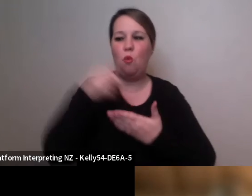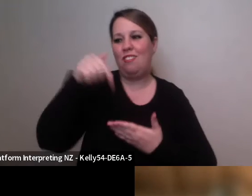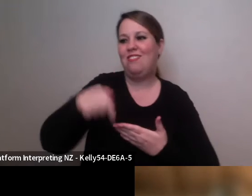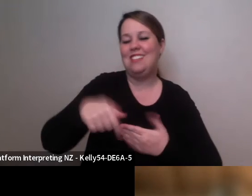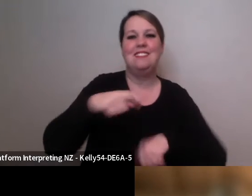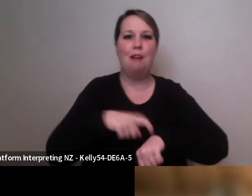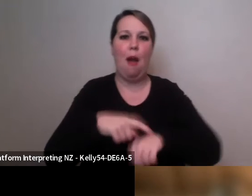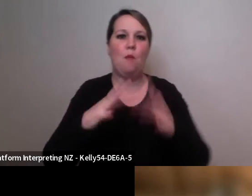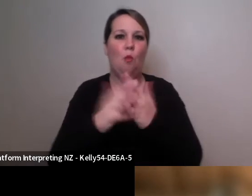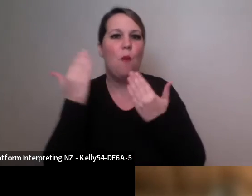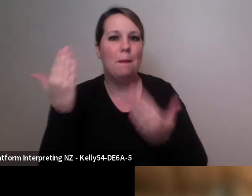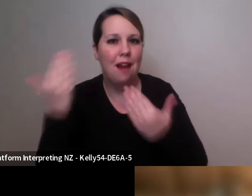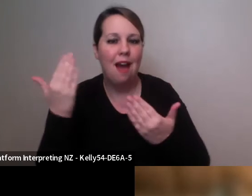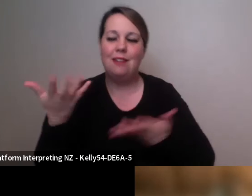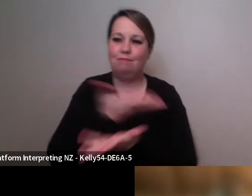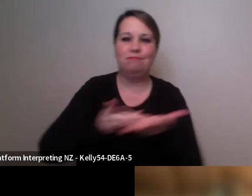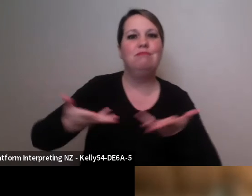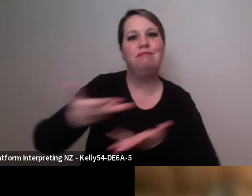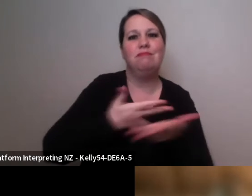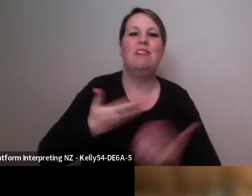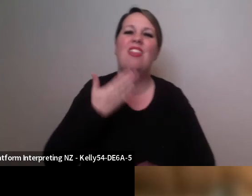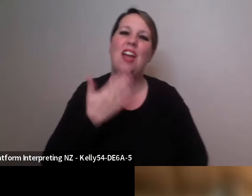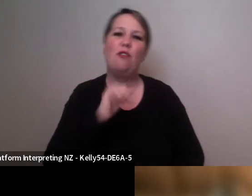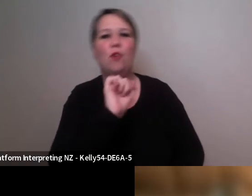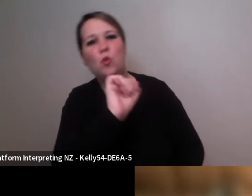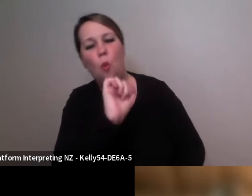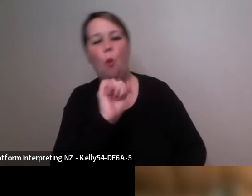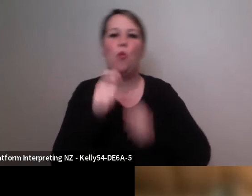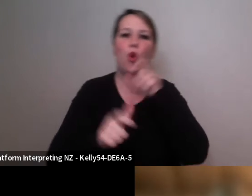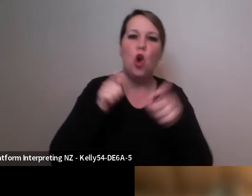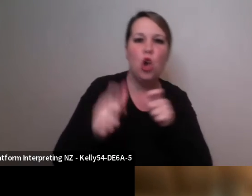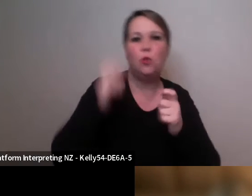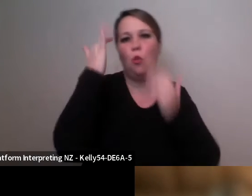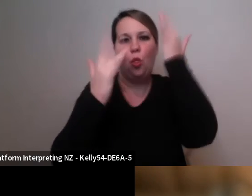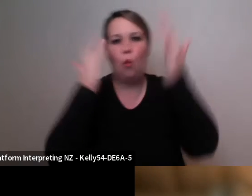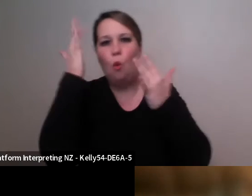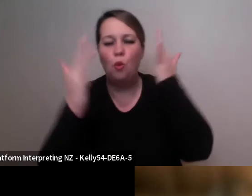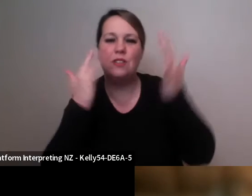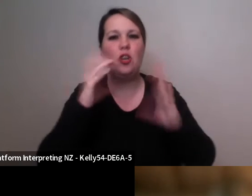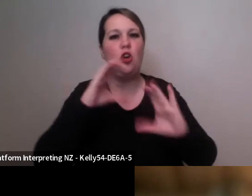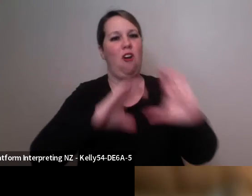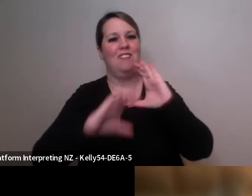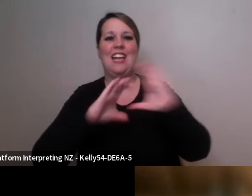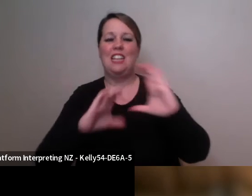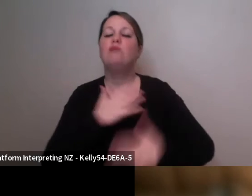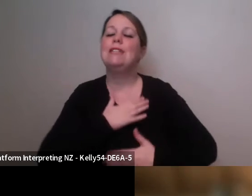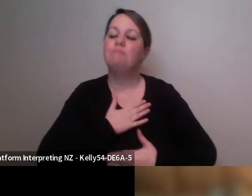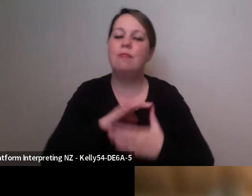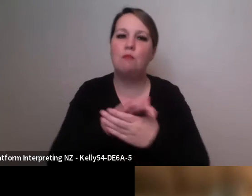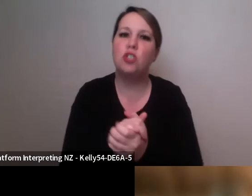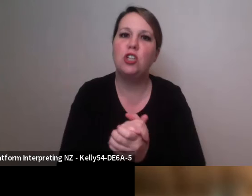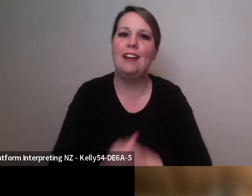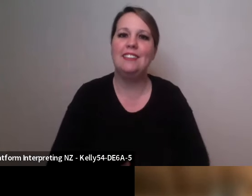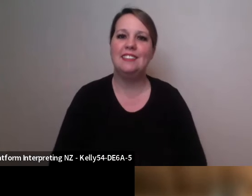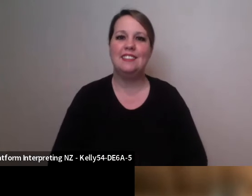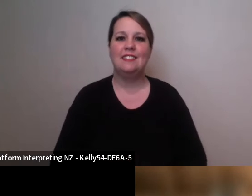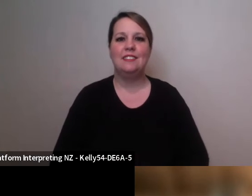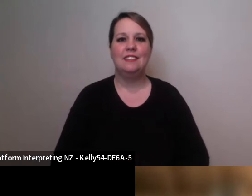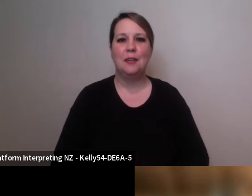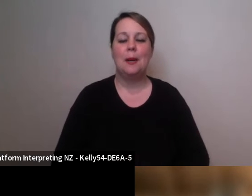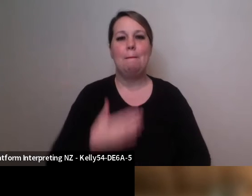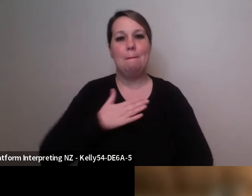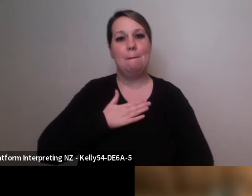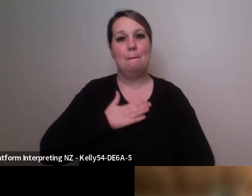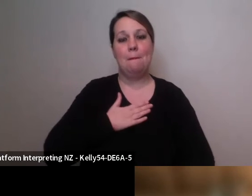Tēnei ra i te koe for your whakaaro, your words your thoughts, your conversation um as my uh learned colleague uh Rodney Bell would say